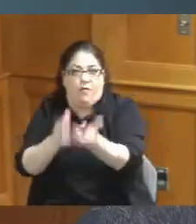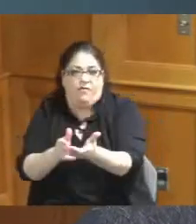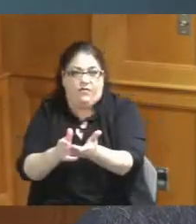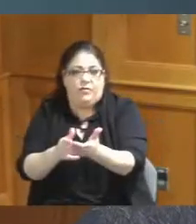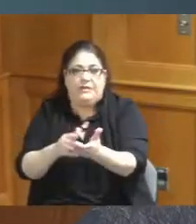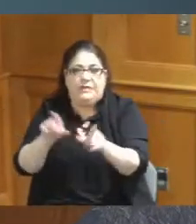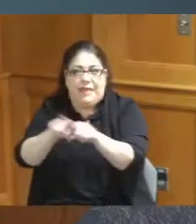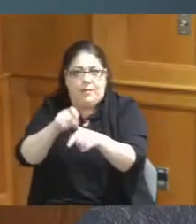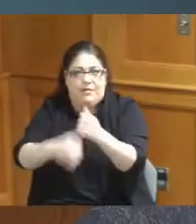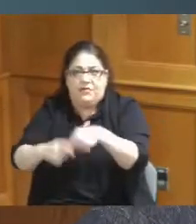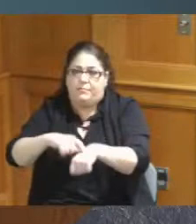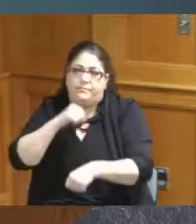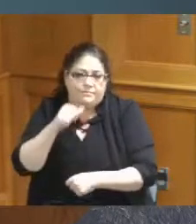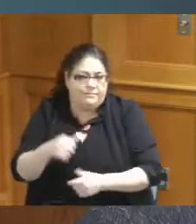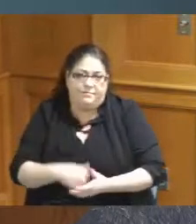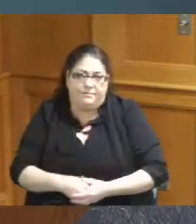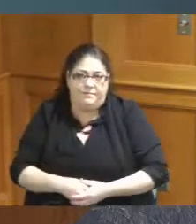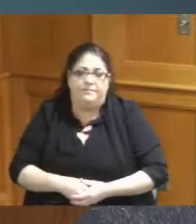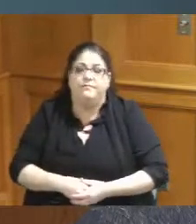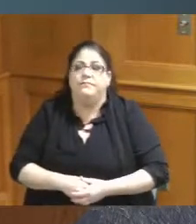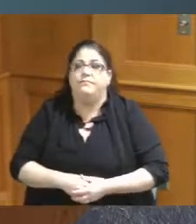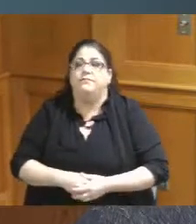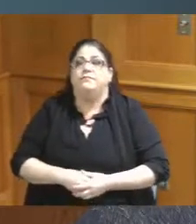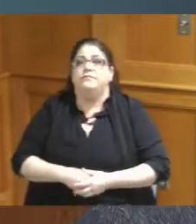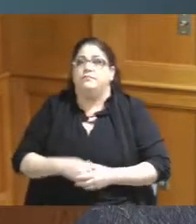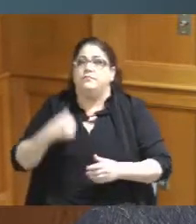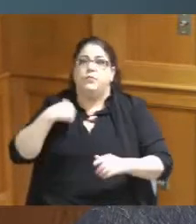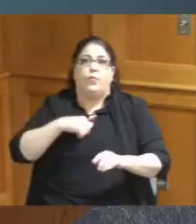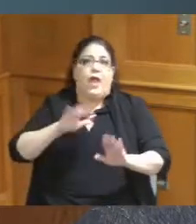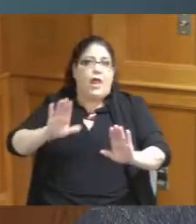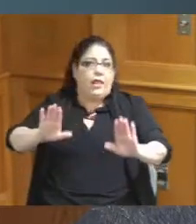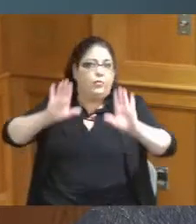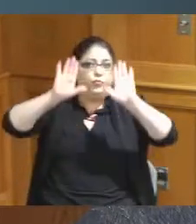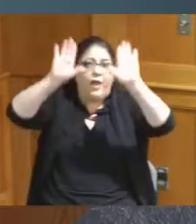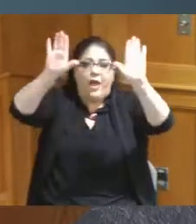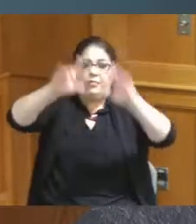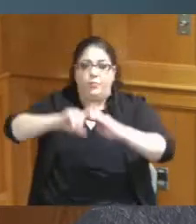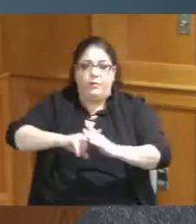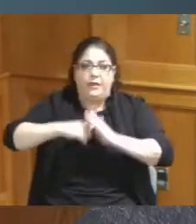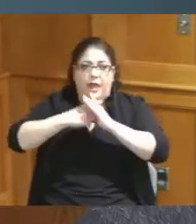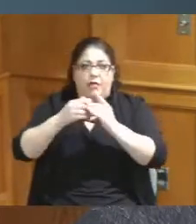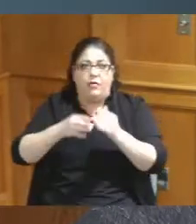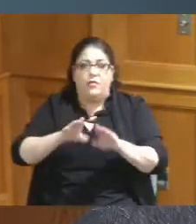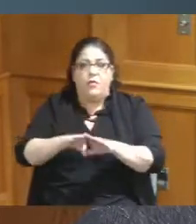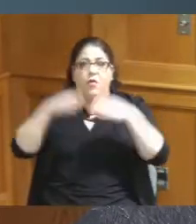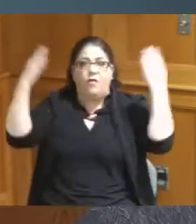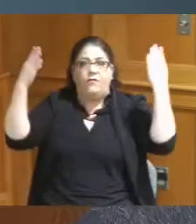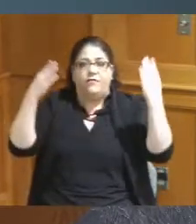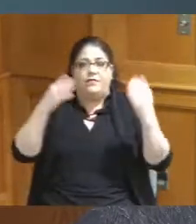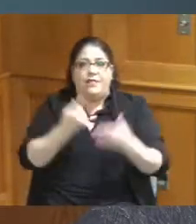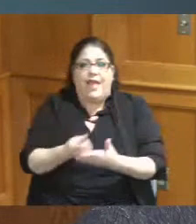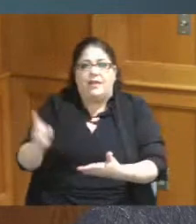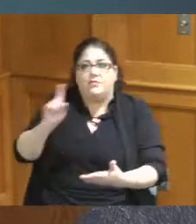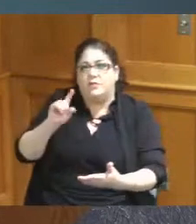wanted to to highlight that we had an incredible kickoff last week at Corinthian Baptist Church and